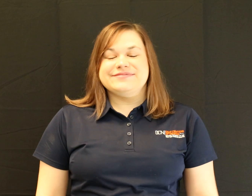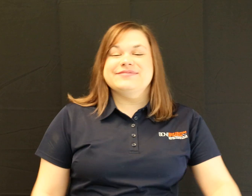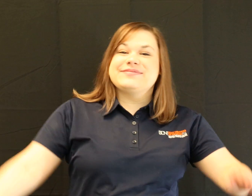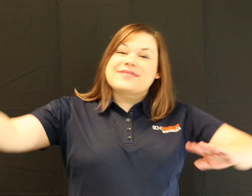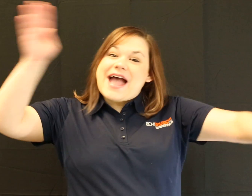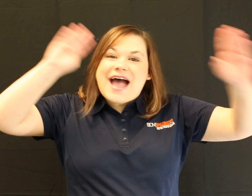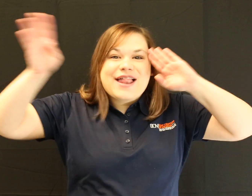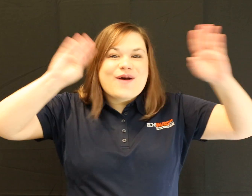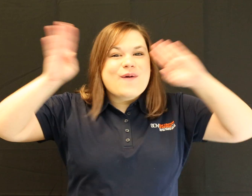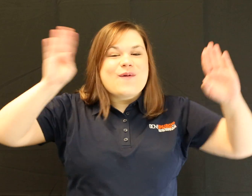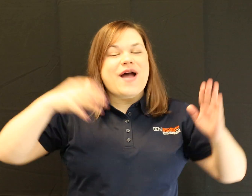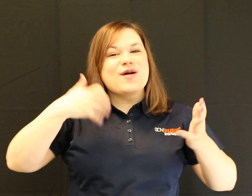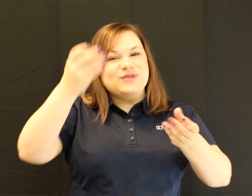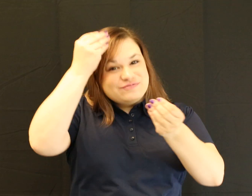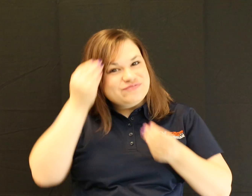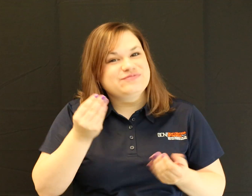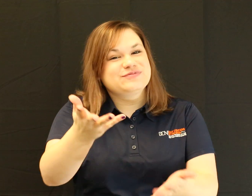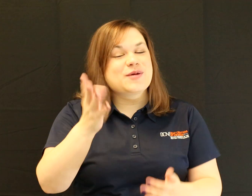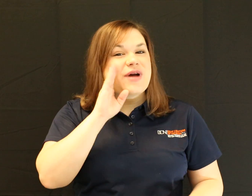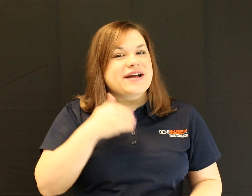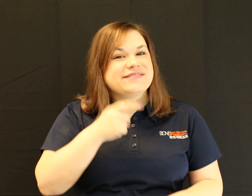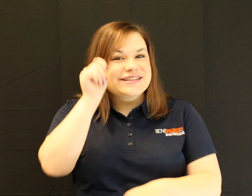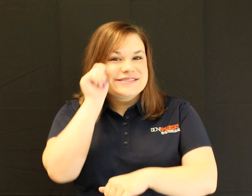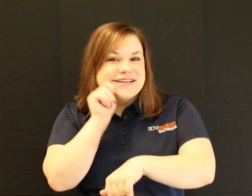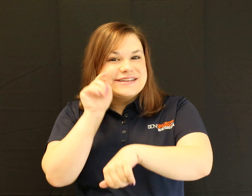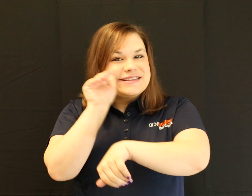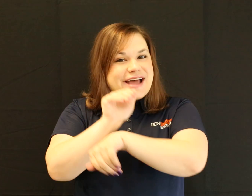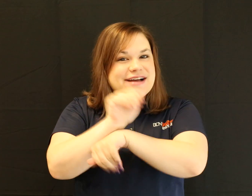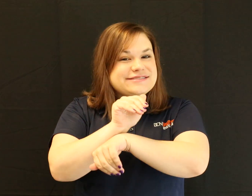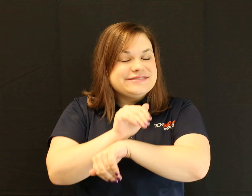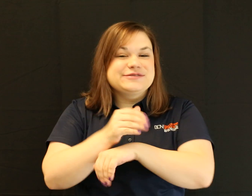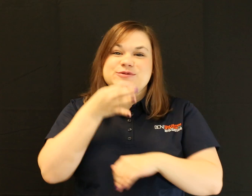Hello! I wanted to let you know that Teen Night is coming!